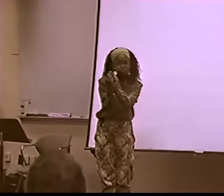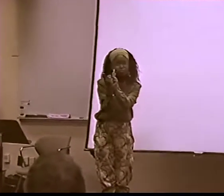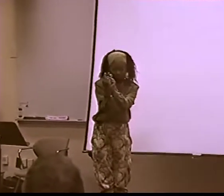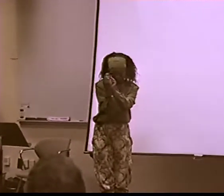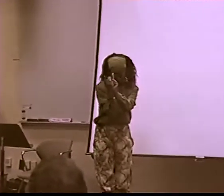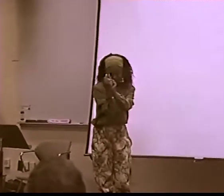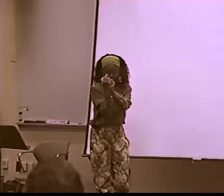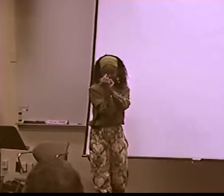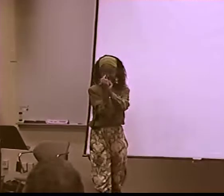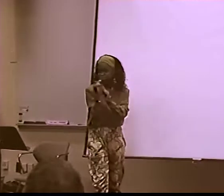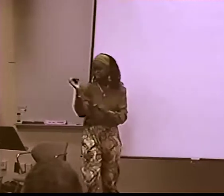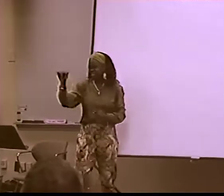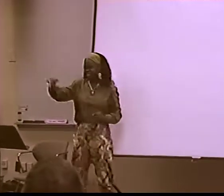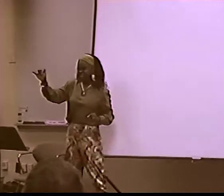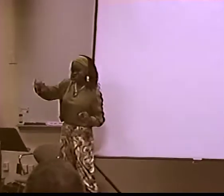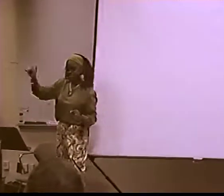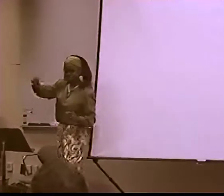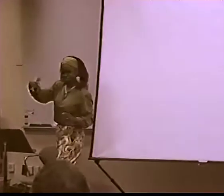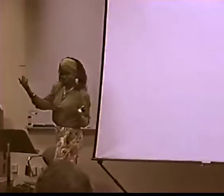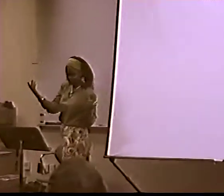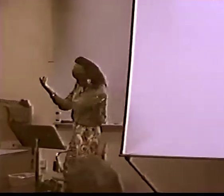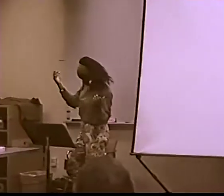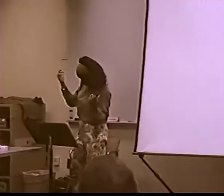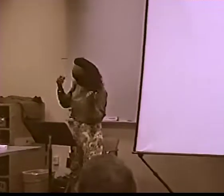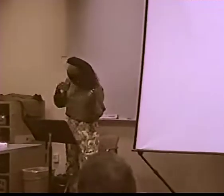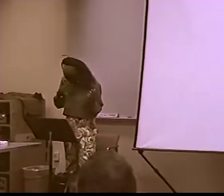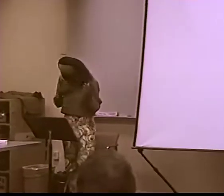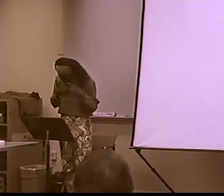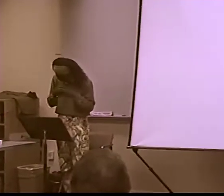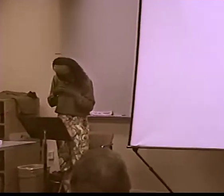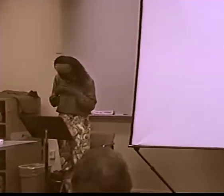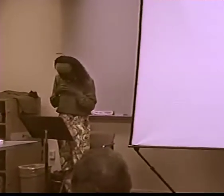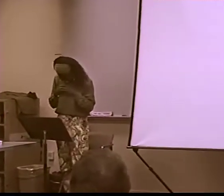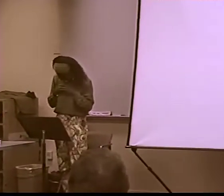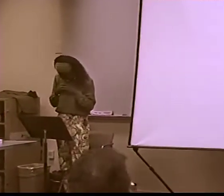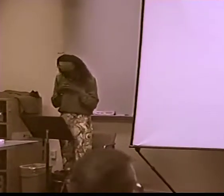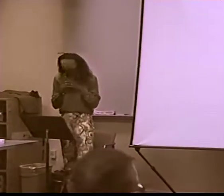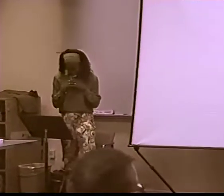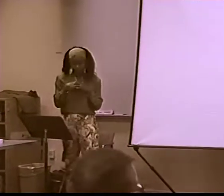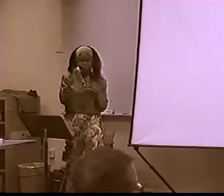FIGHT. RIGHT. TWO PEOPLE ARE GONNA FIGHT.